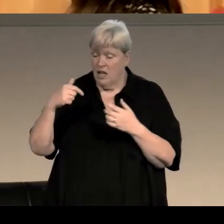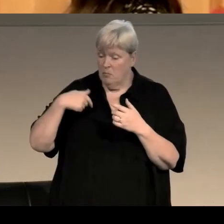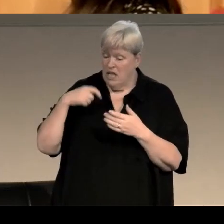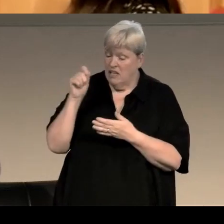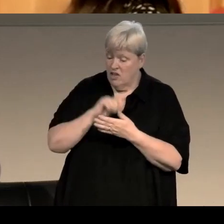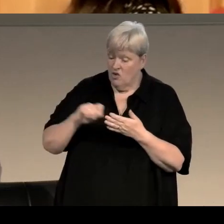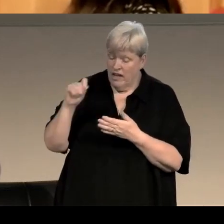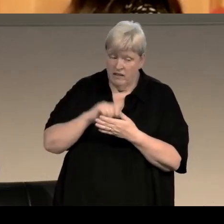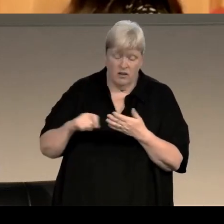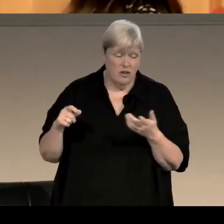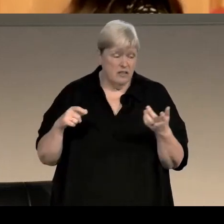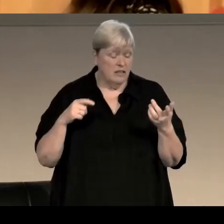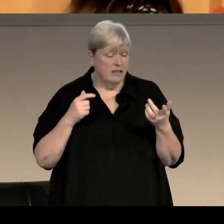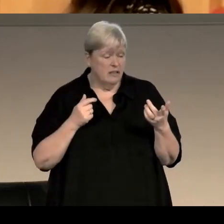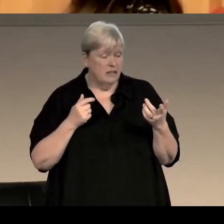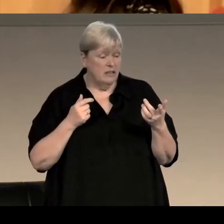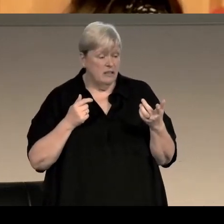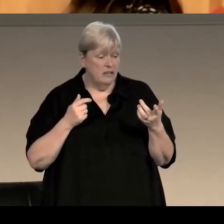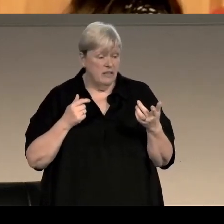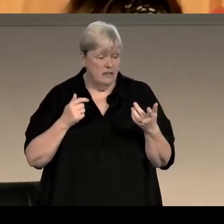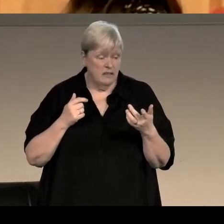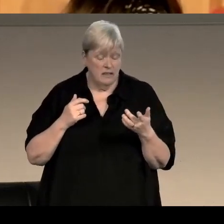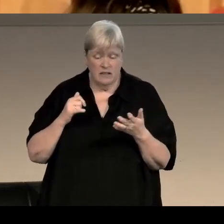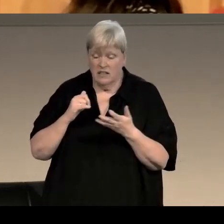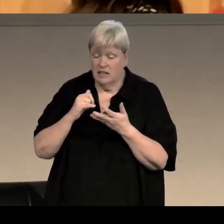in the initial stages was Stevenson's Treasure Island.